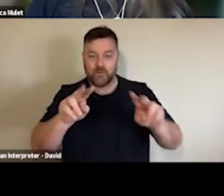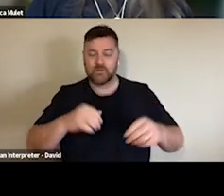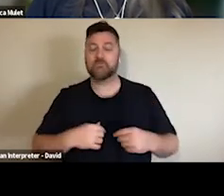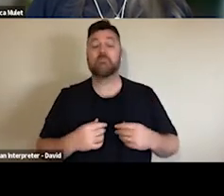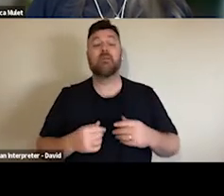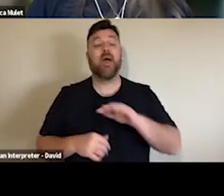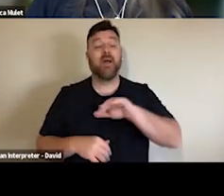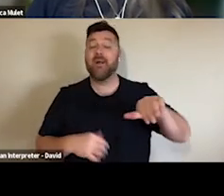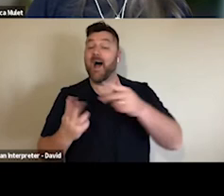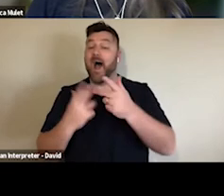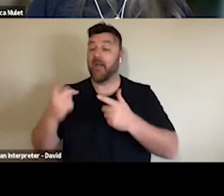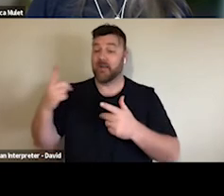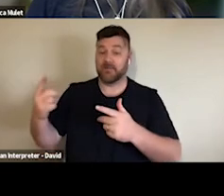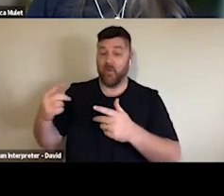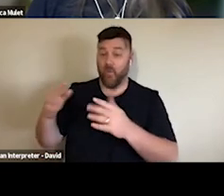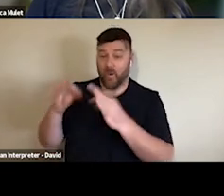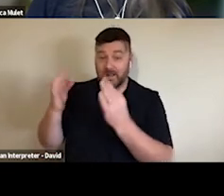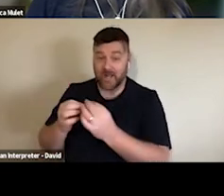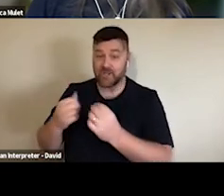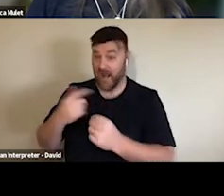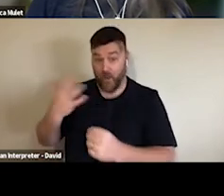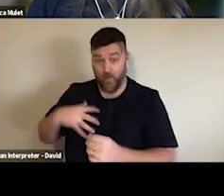And neither do they. No.